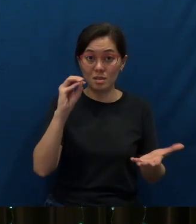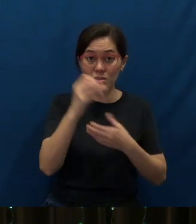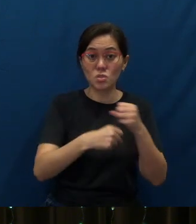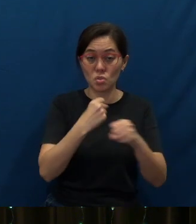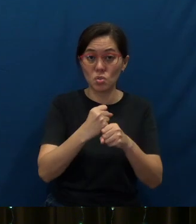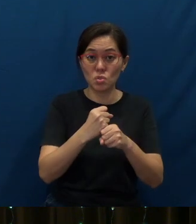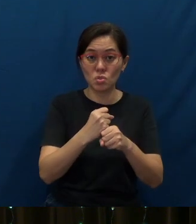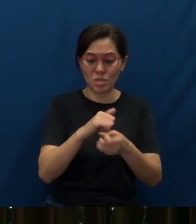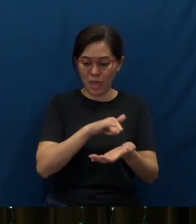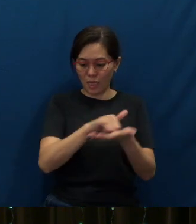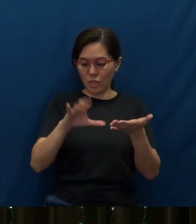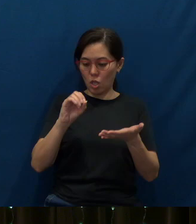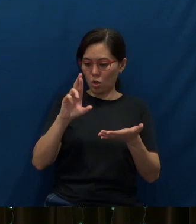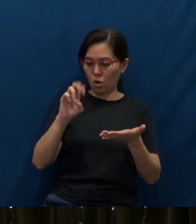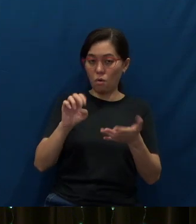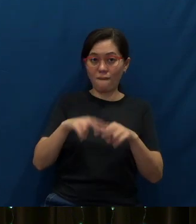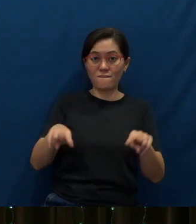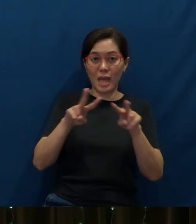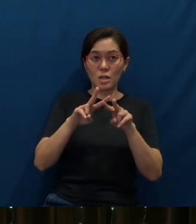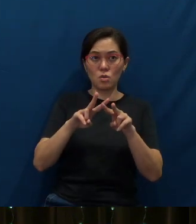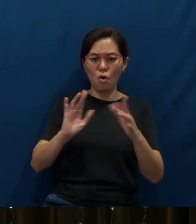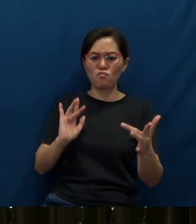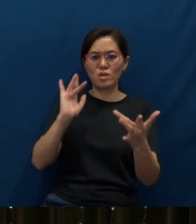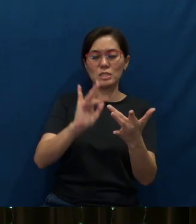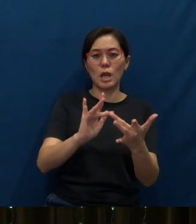And this core value of reaching out to the nations